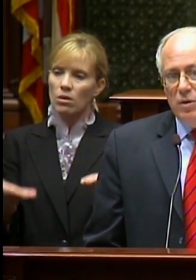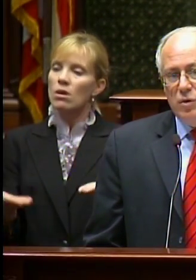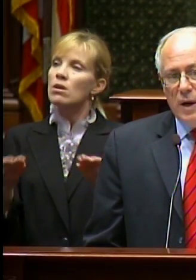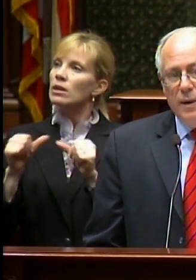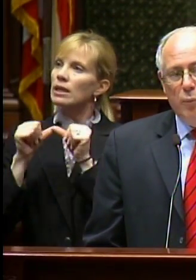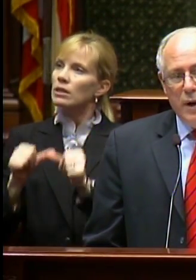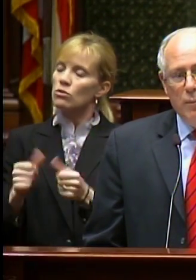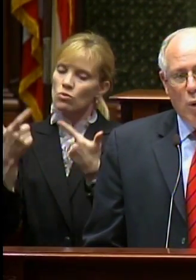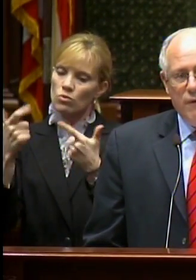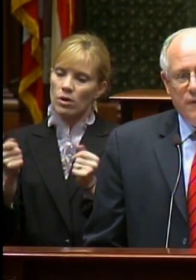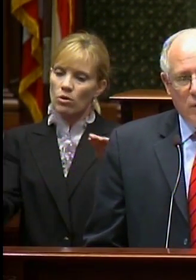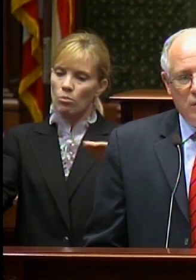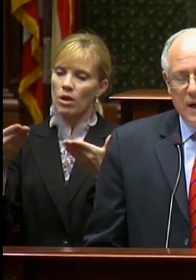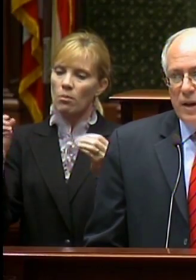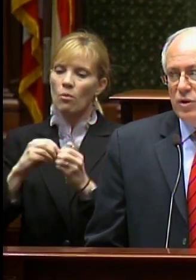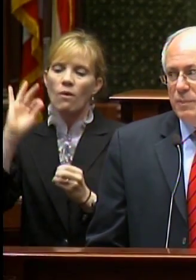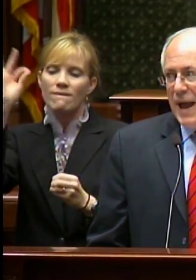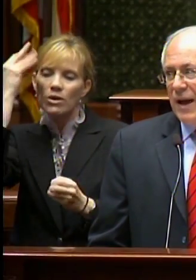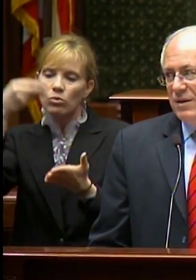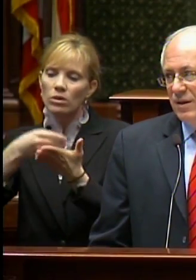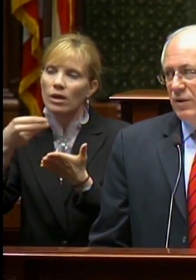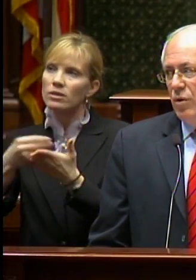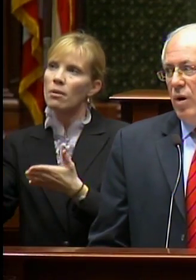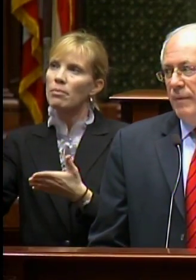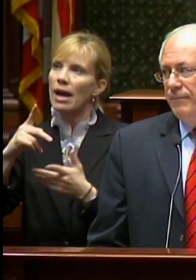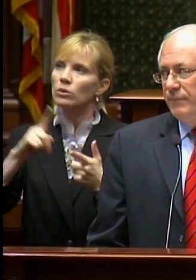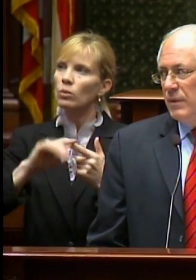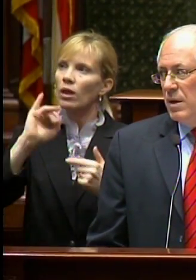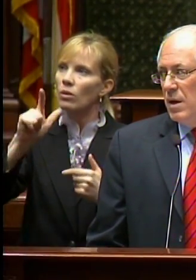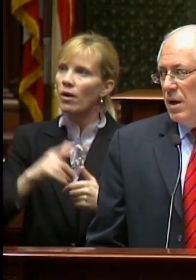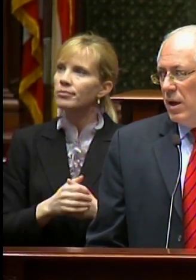to try and bring more federal dollars back to Illinois.